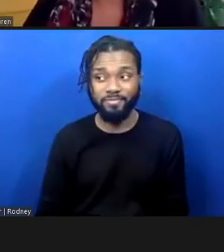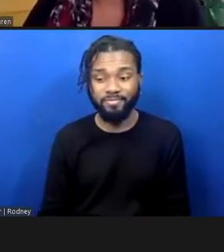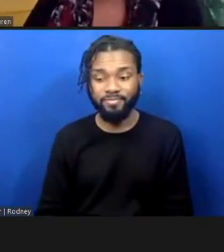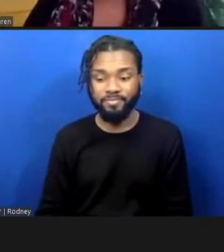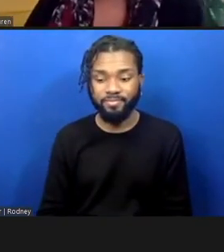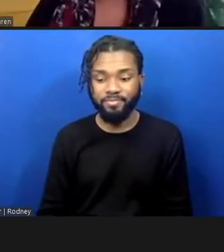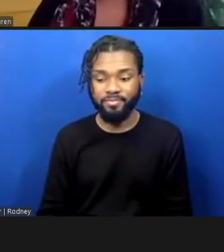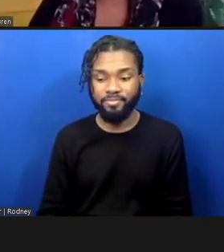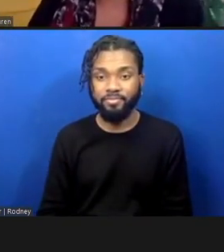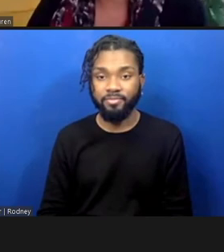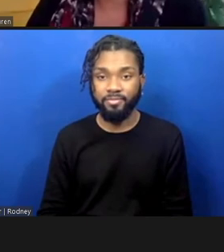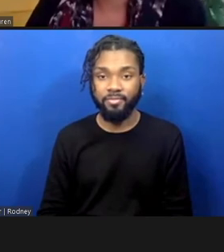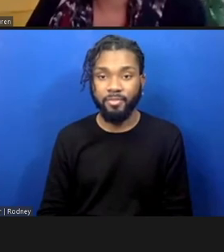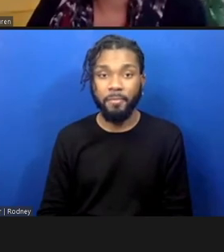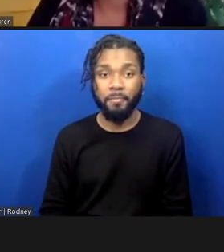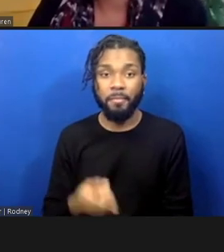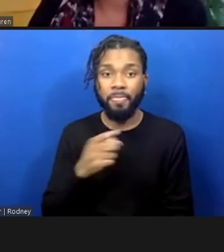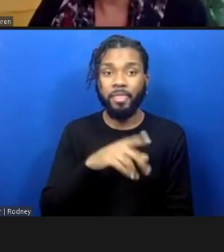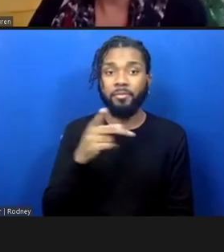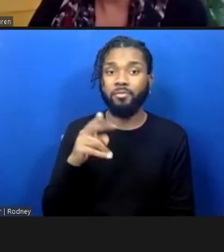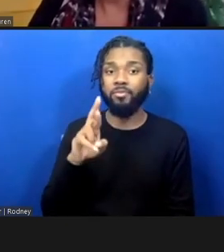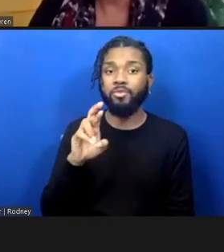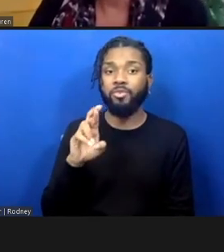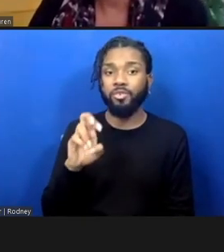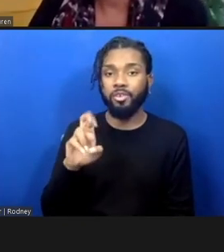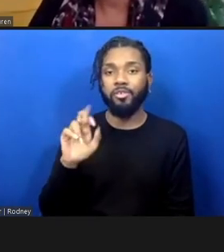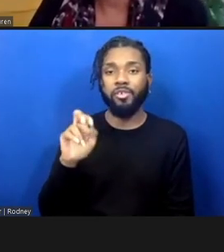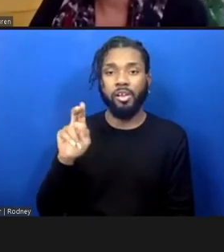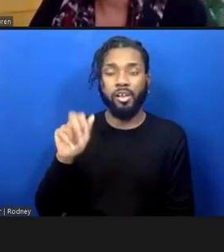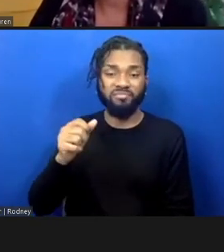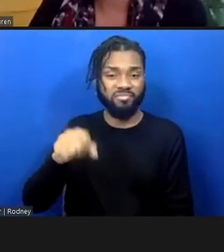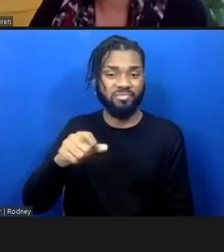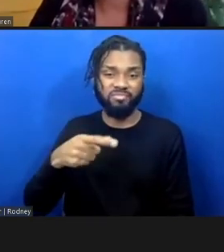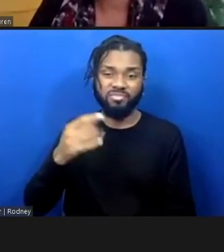No, I mean, I think that is definitely something that I think...